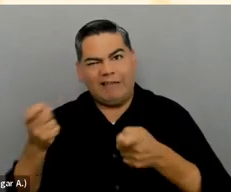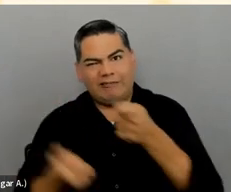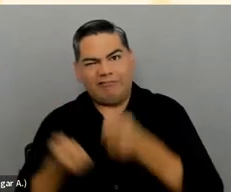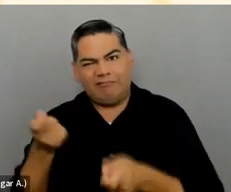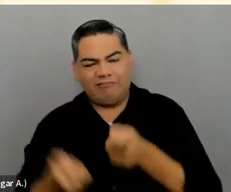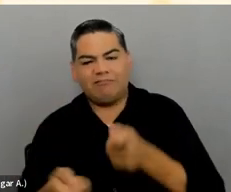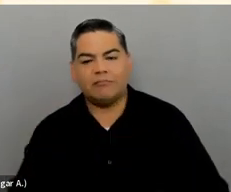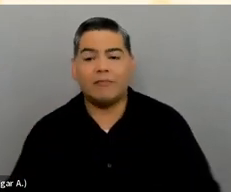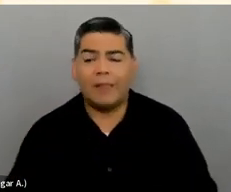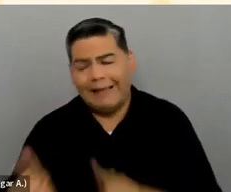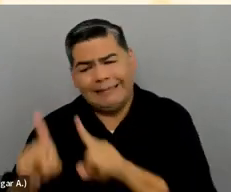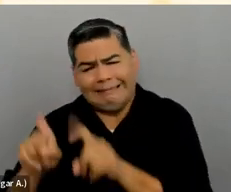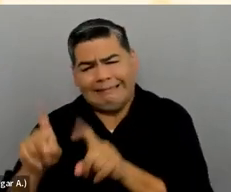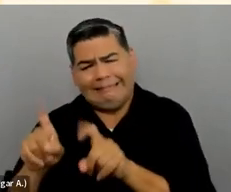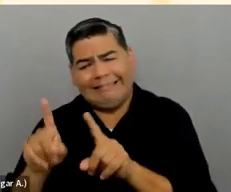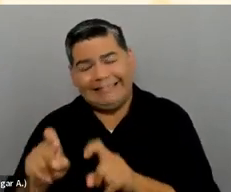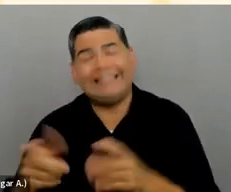Test, test, test. [chuckles]